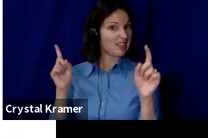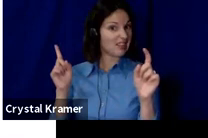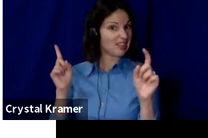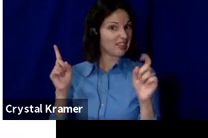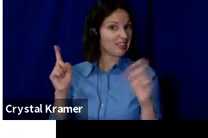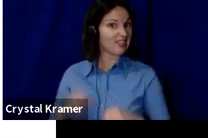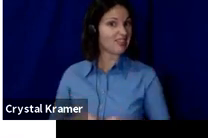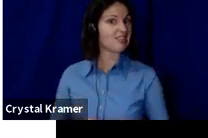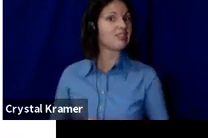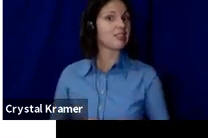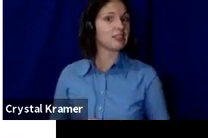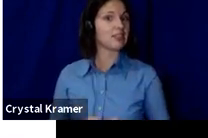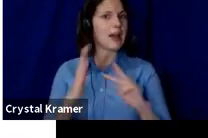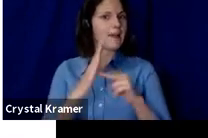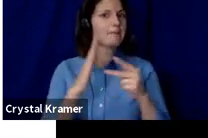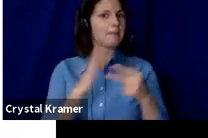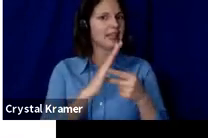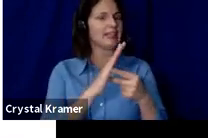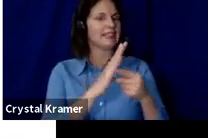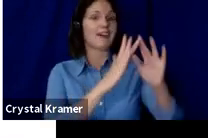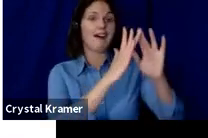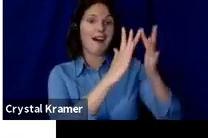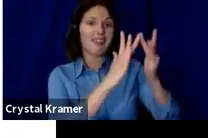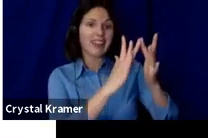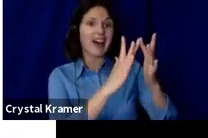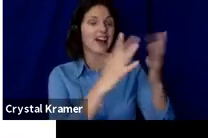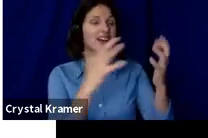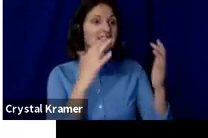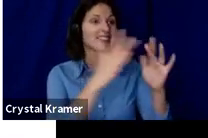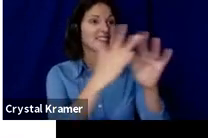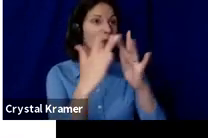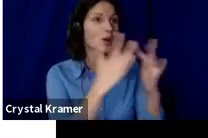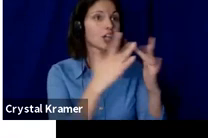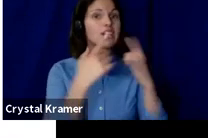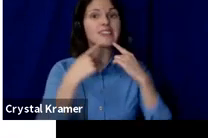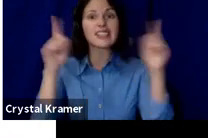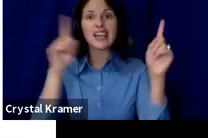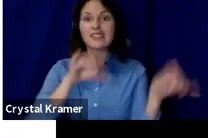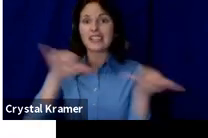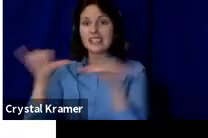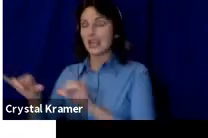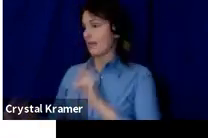as the connection to people you know in person? Okay.